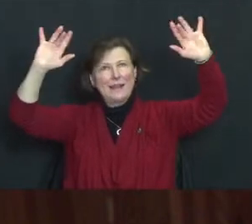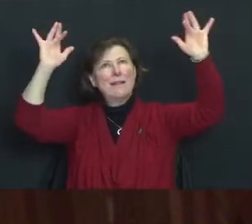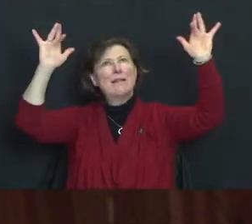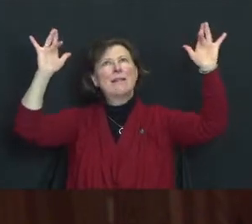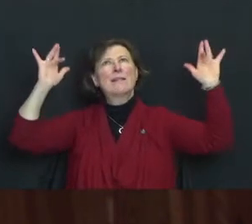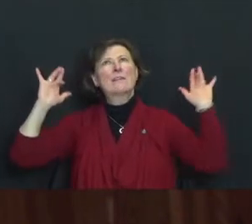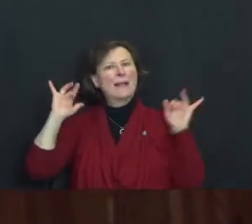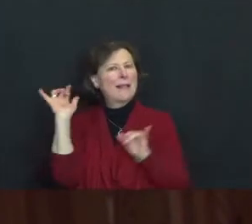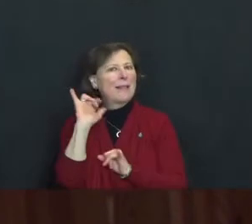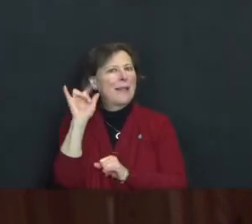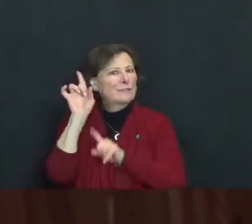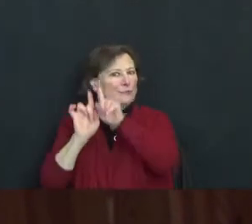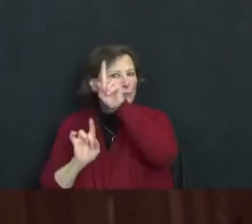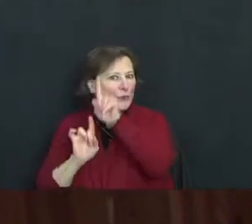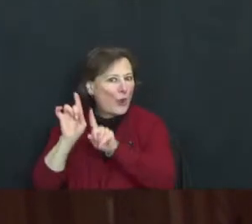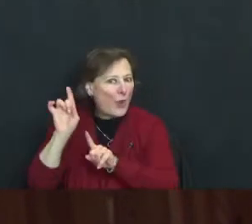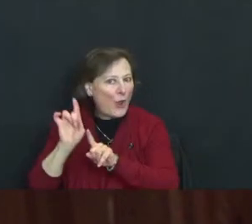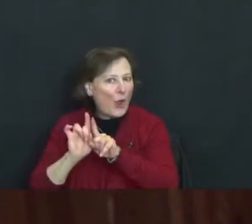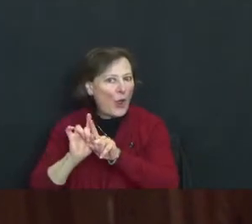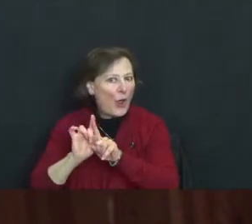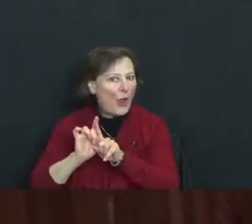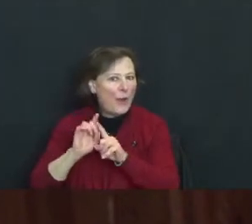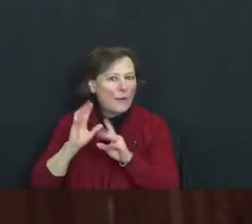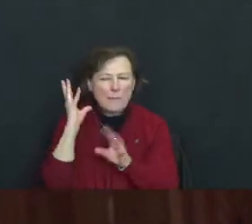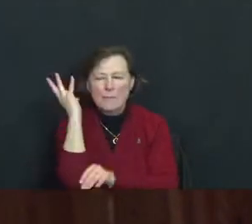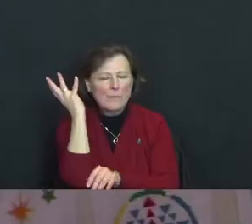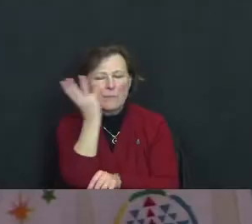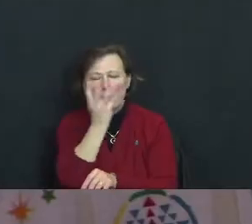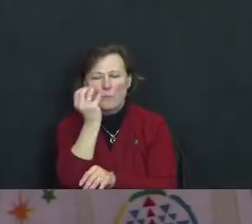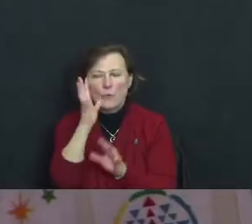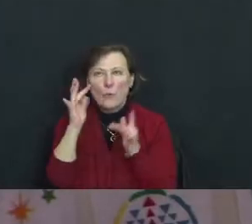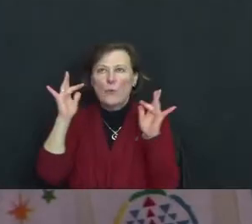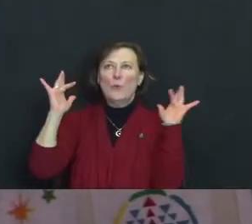stars, dazzling to behold.